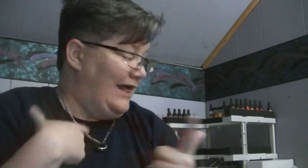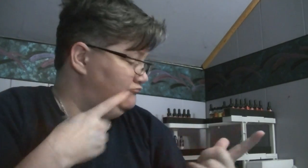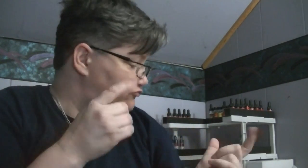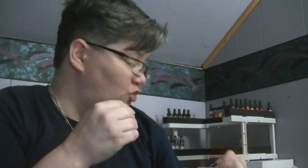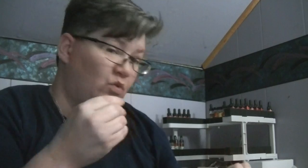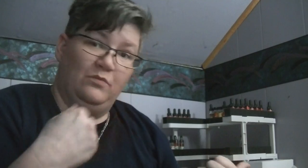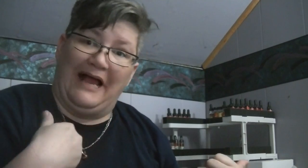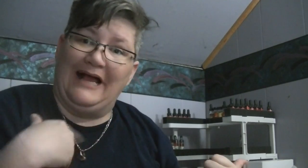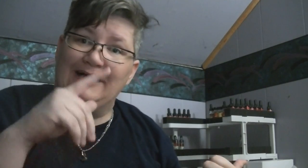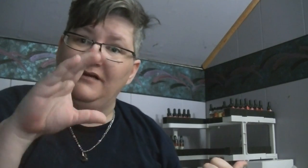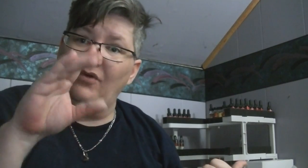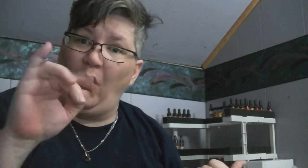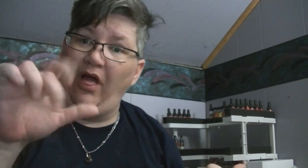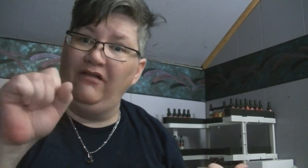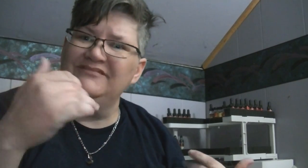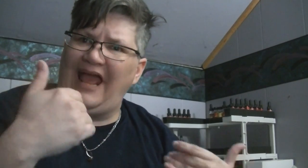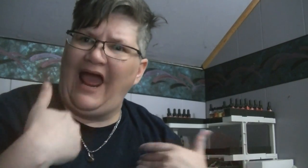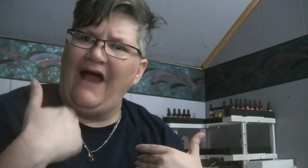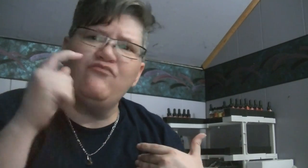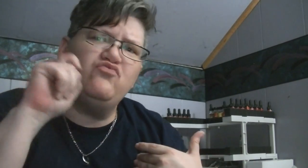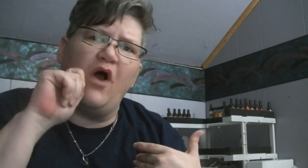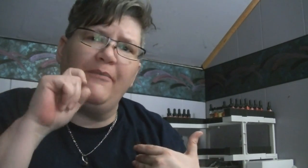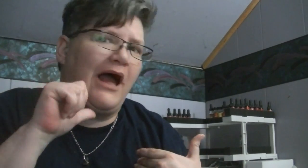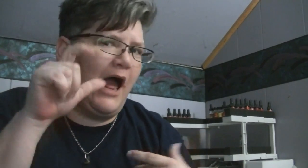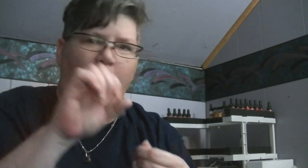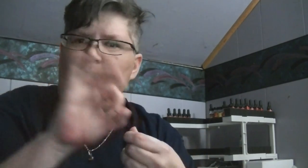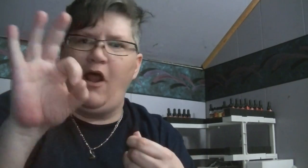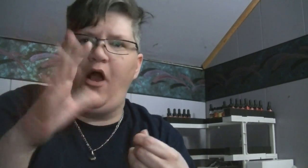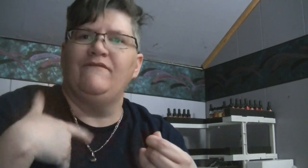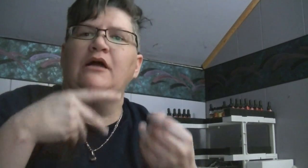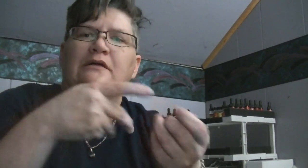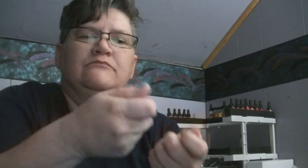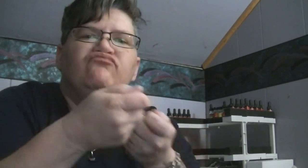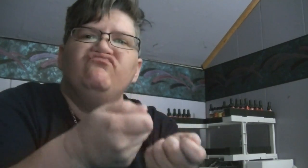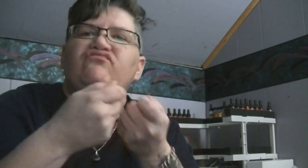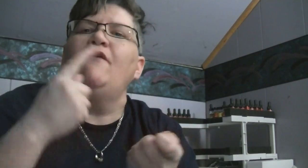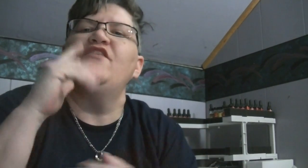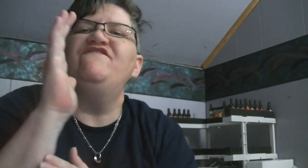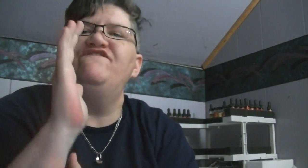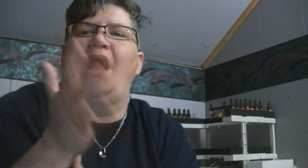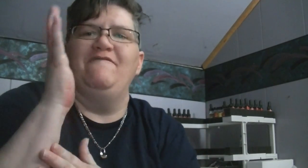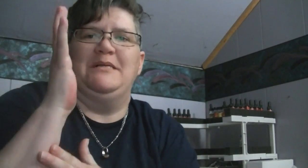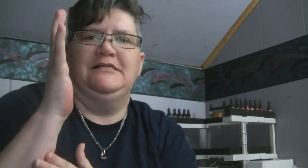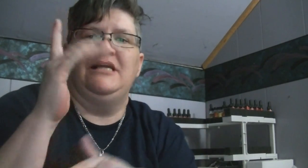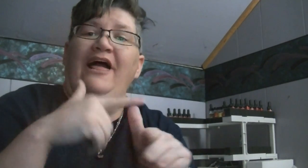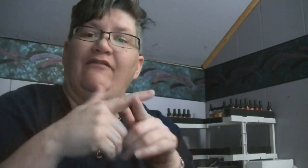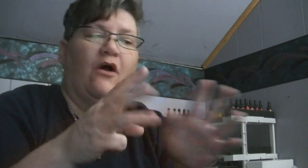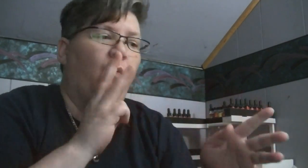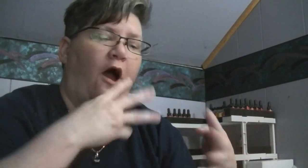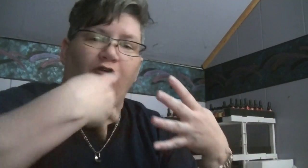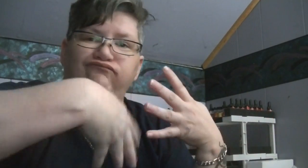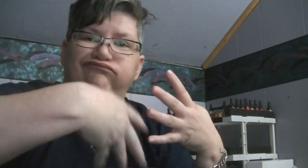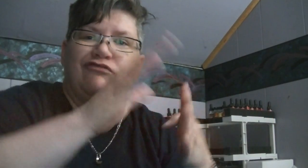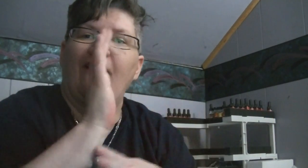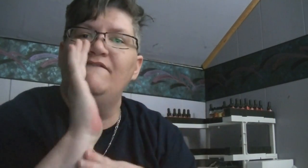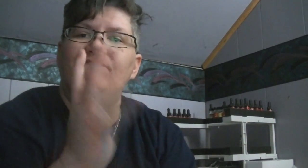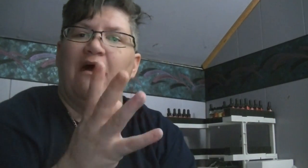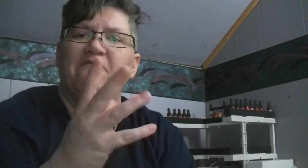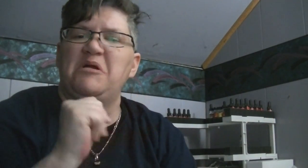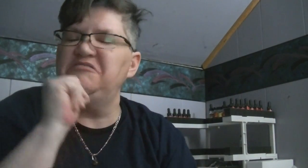So, when I do my coils that has rubbers...Idon't take them off. I soak in the bath for only 5 minutes Then the water rinse for 5 minutes.